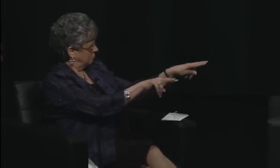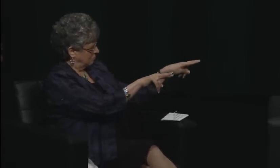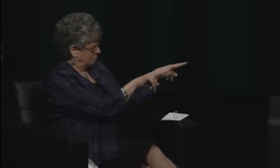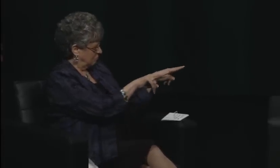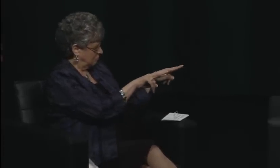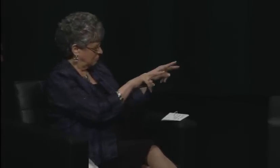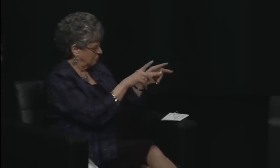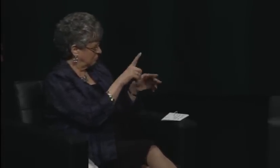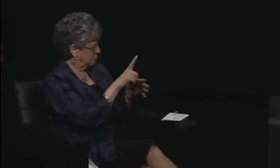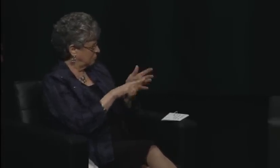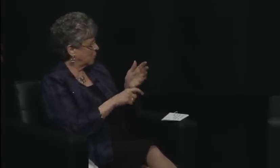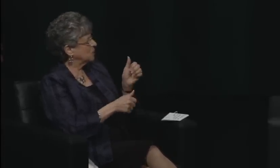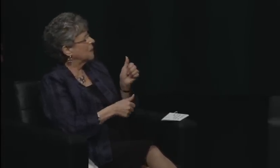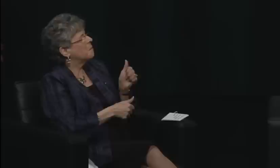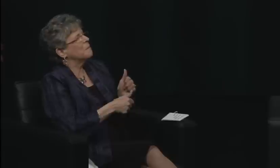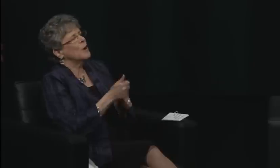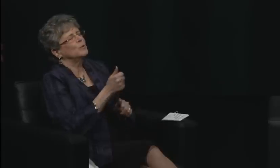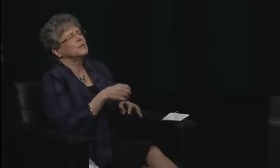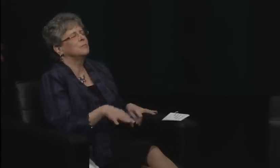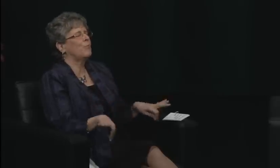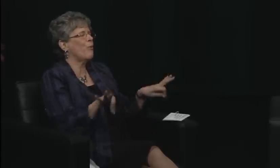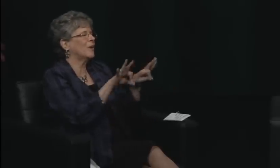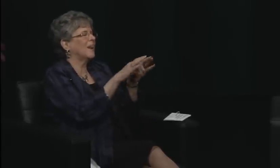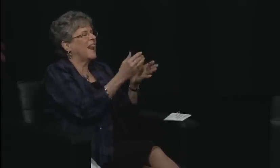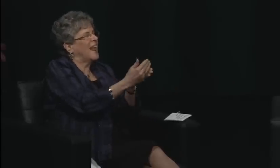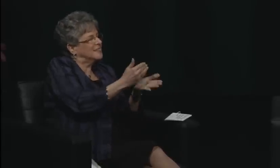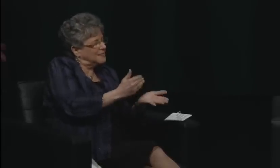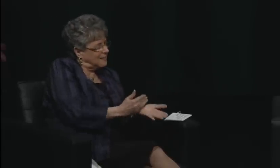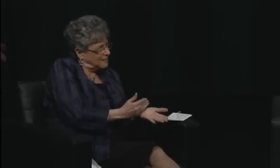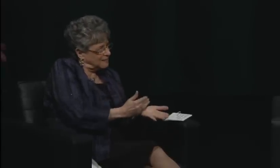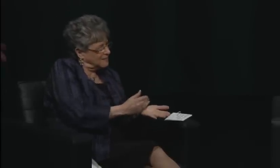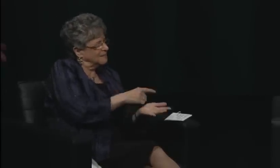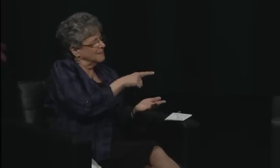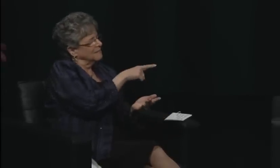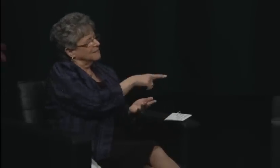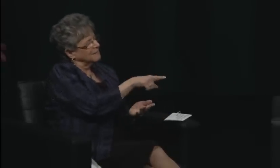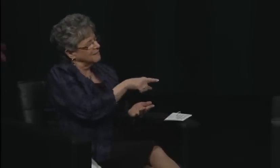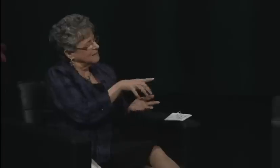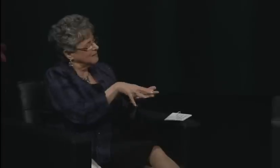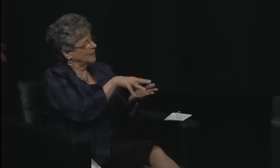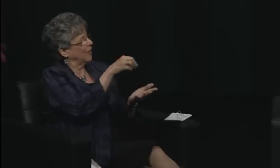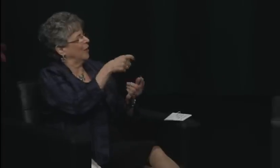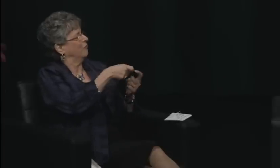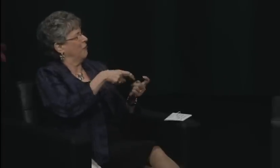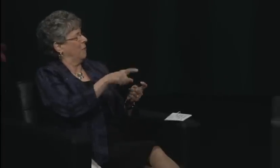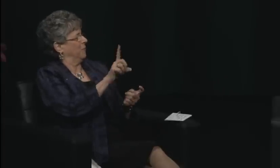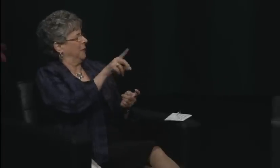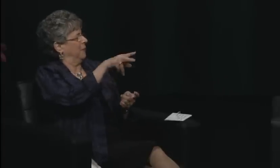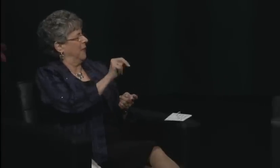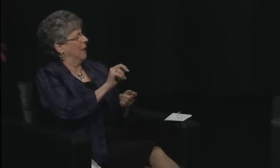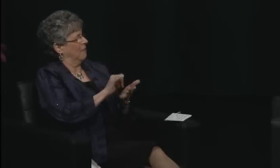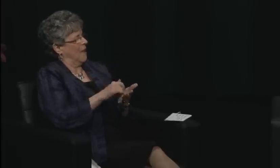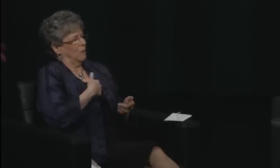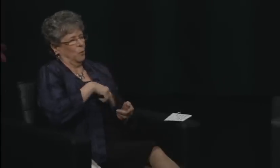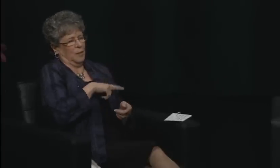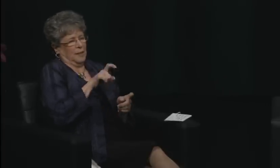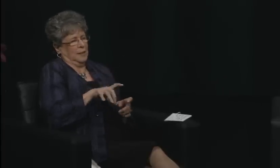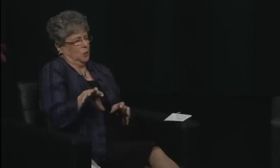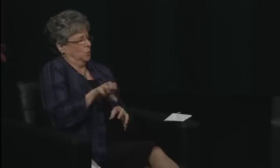you know, the banner used during the march? That was so important, and I was looking